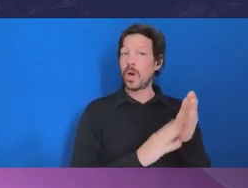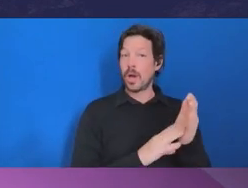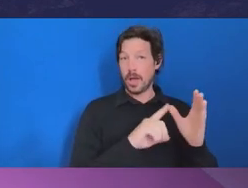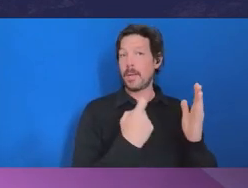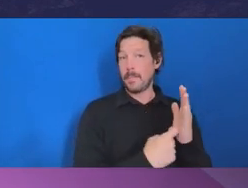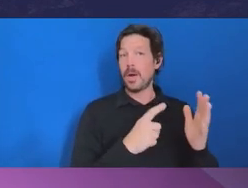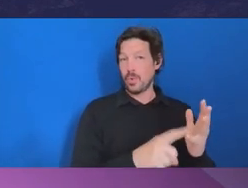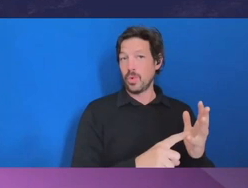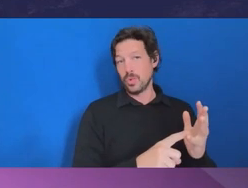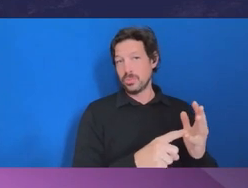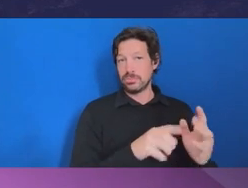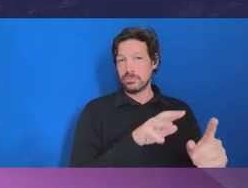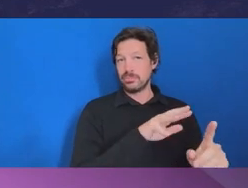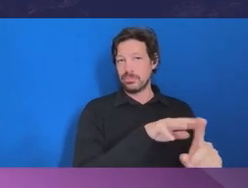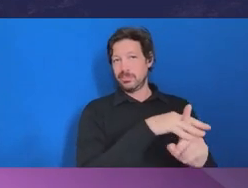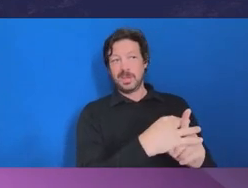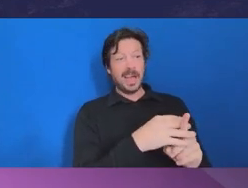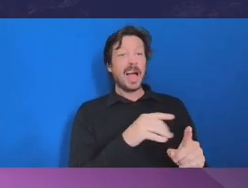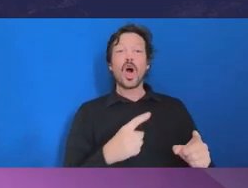of interests have gone on for 20 years